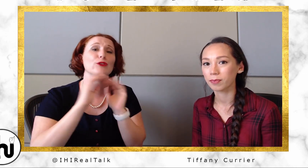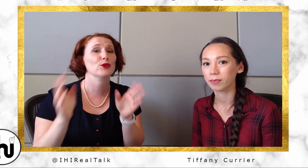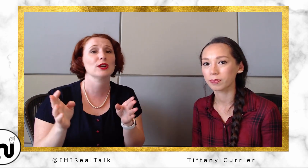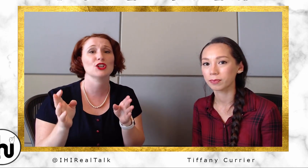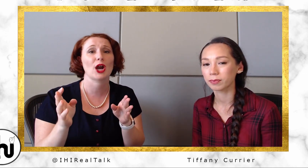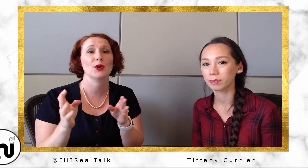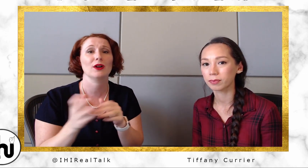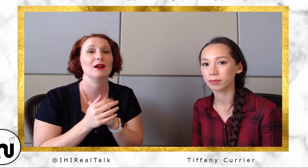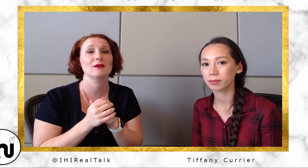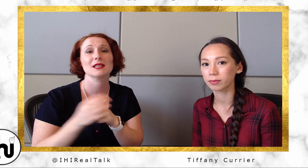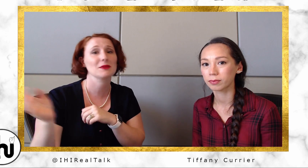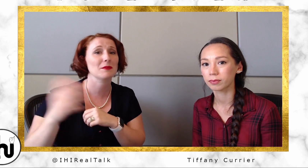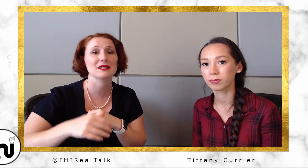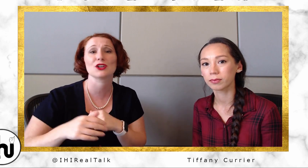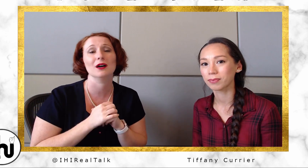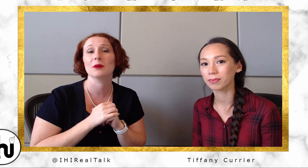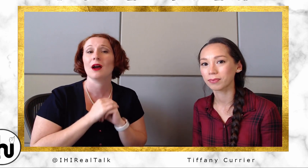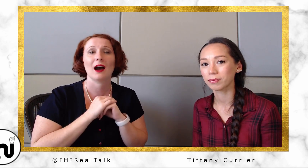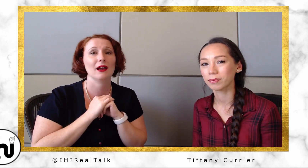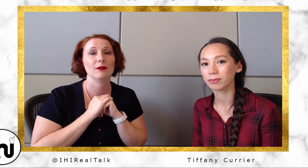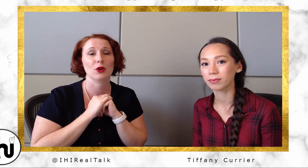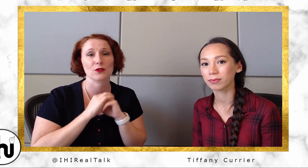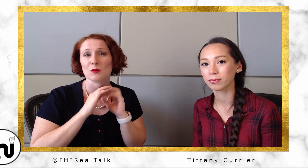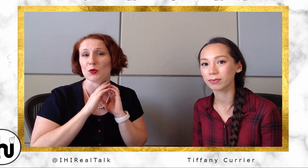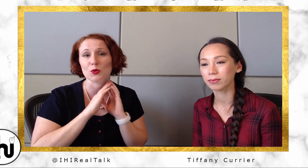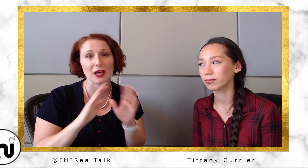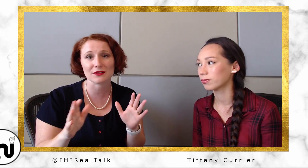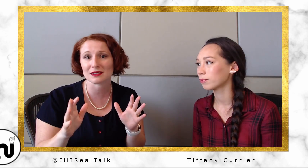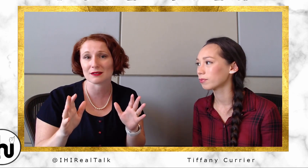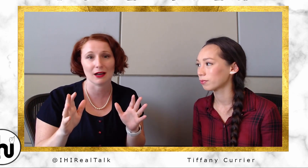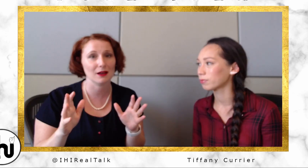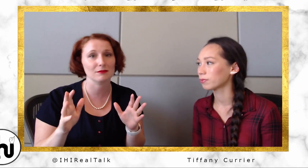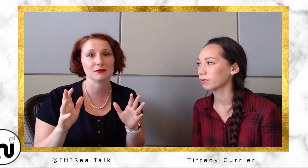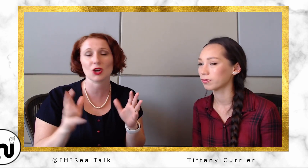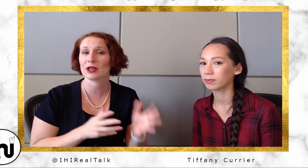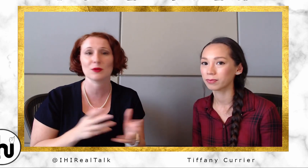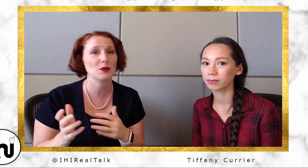to reach out. Send me a message. I'm one of those who loves, um, talking with people